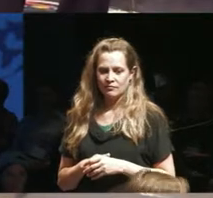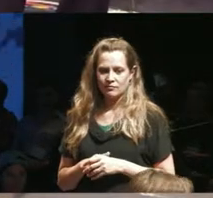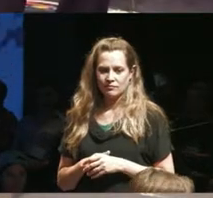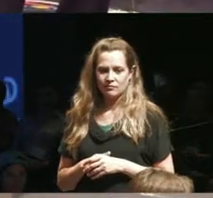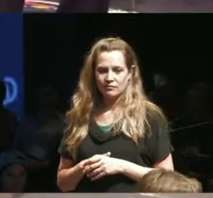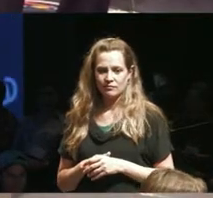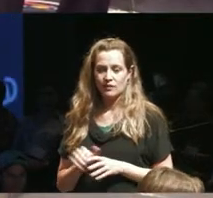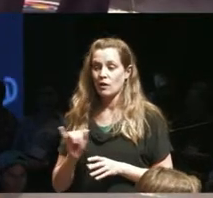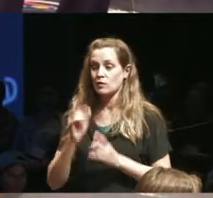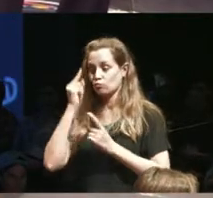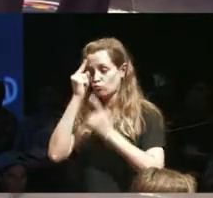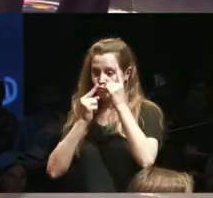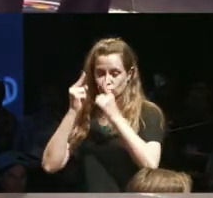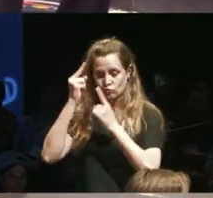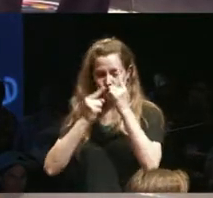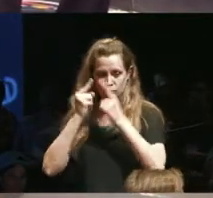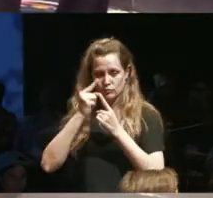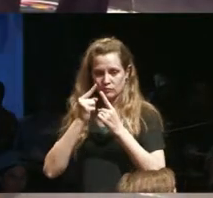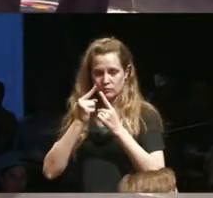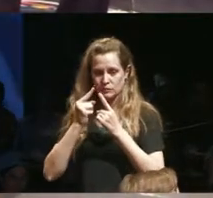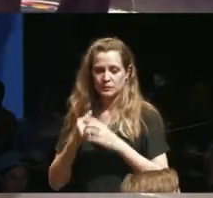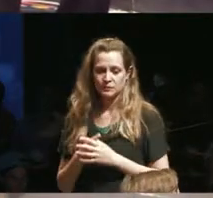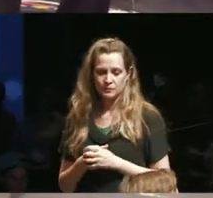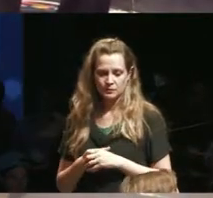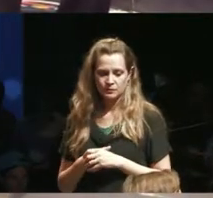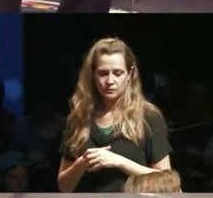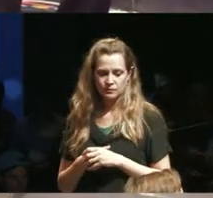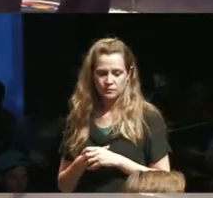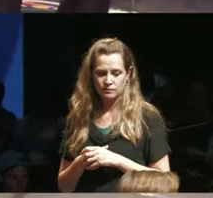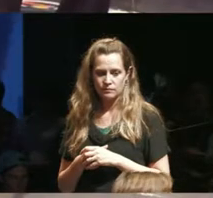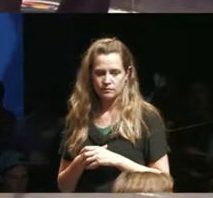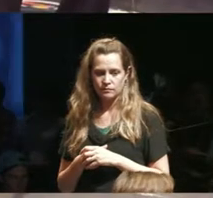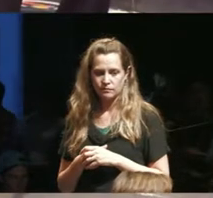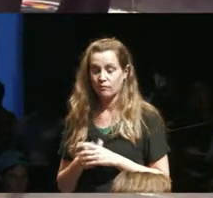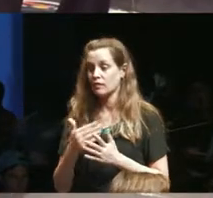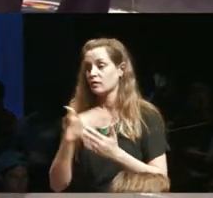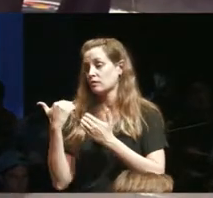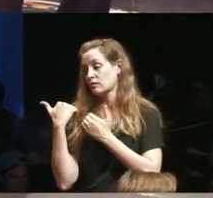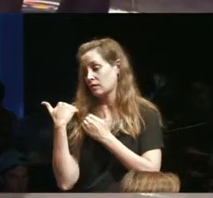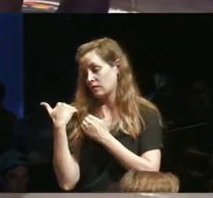really a question that i that i have to is the responsibility that we might have